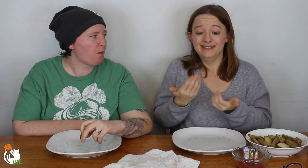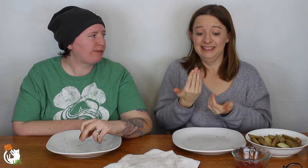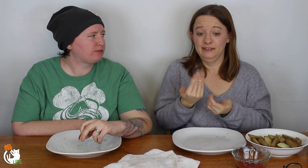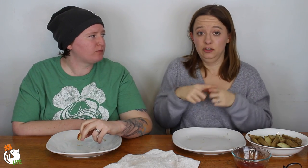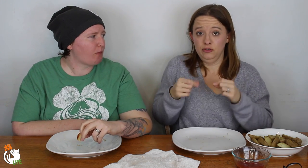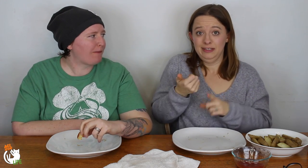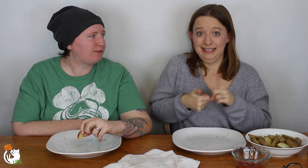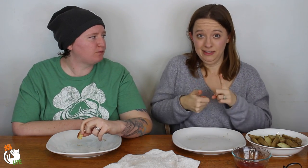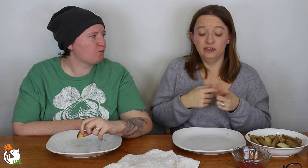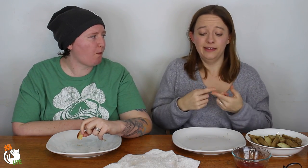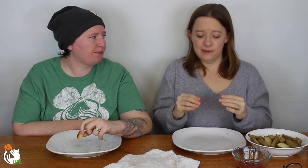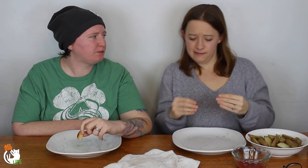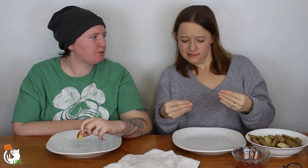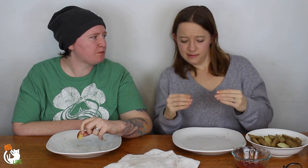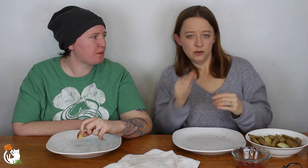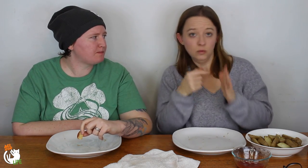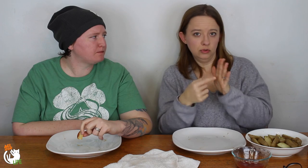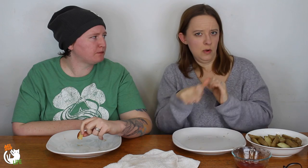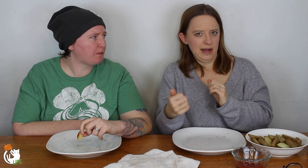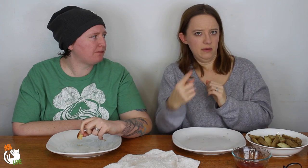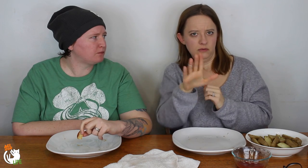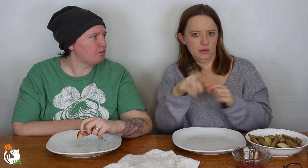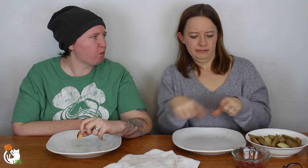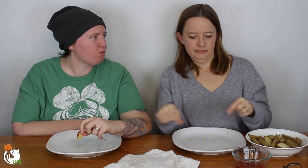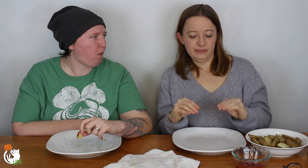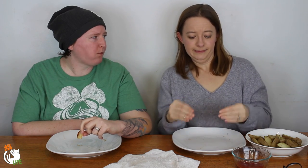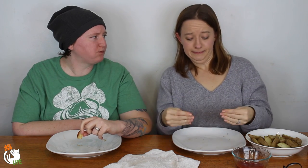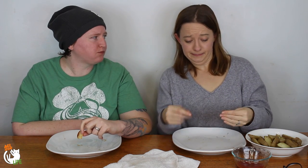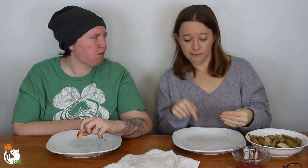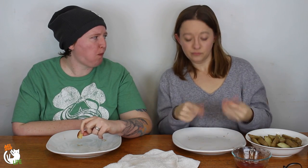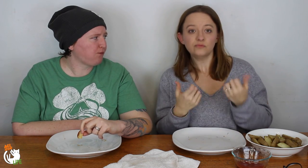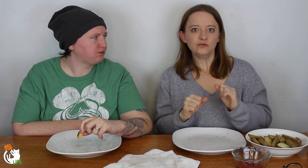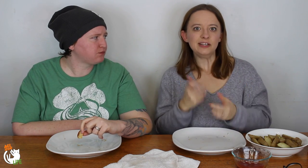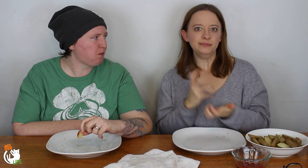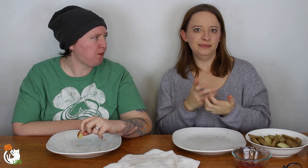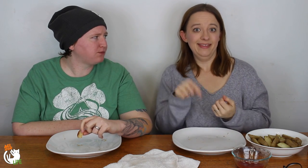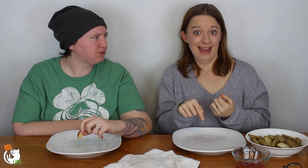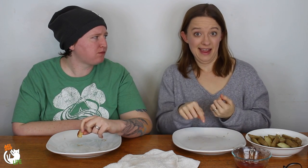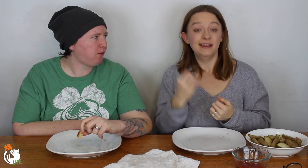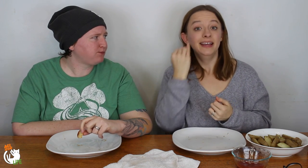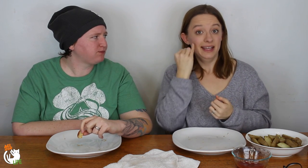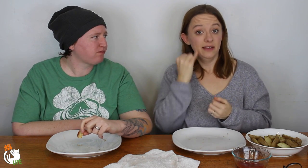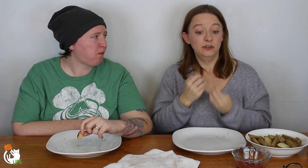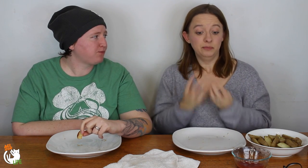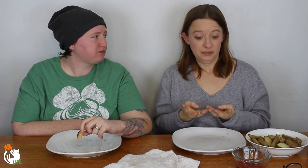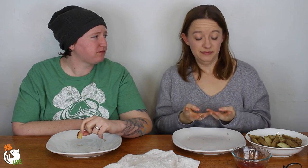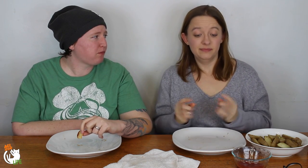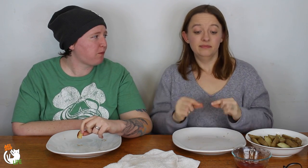Then each person would get 15 cards and then you would look -- don't show anyone your stick. You would look and see what you have and then try to match that.